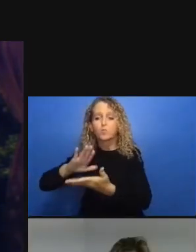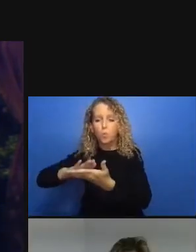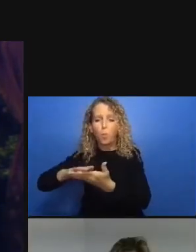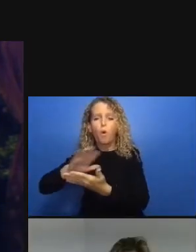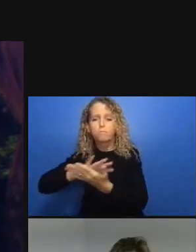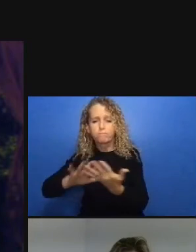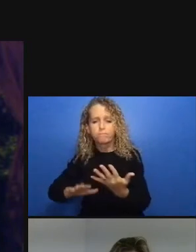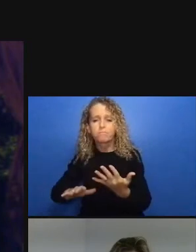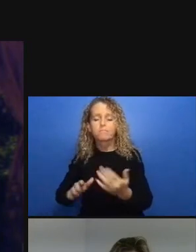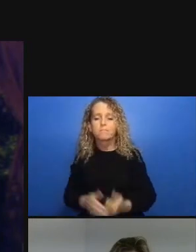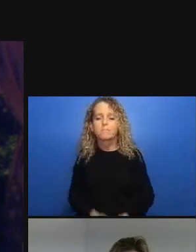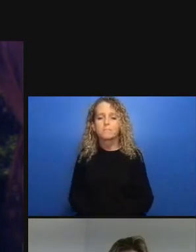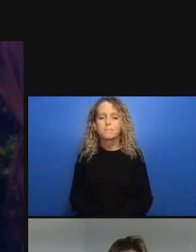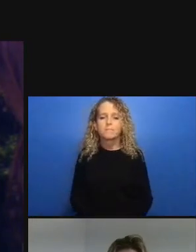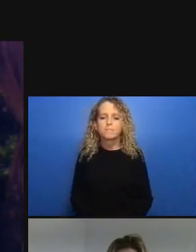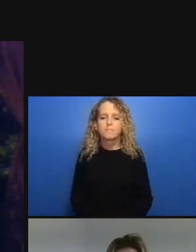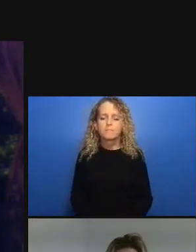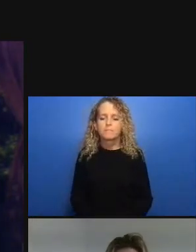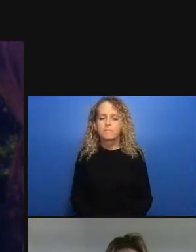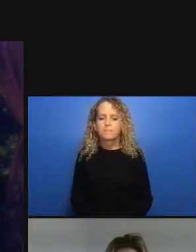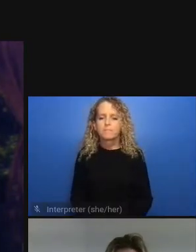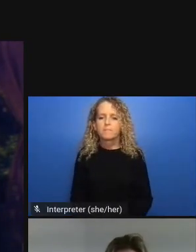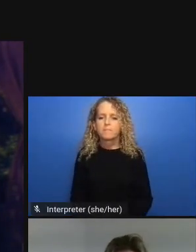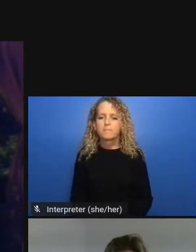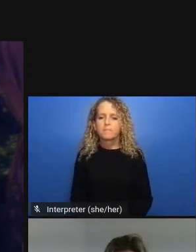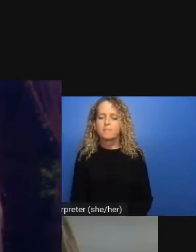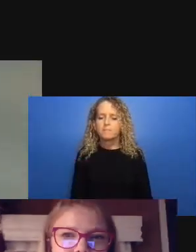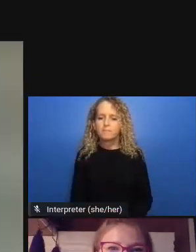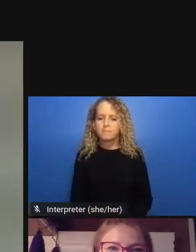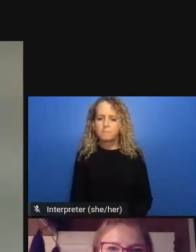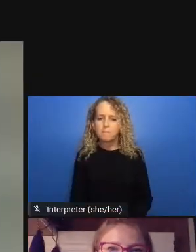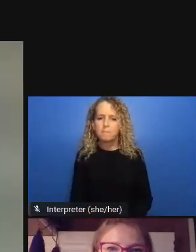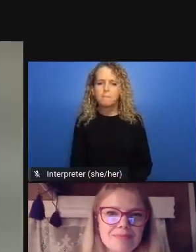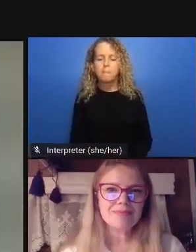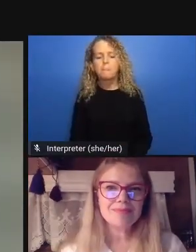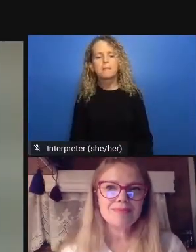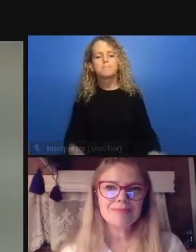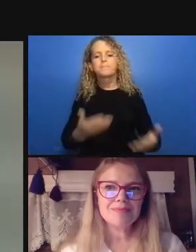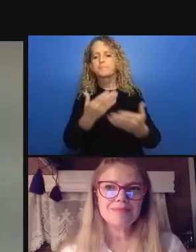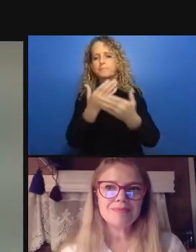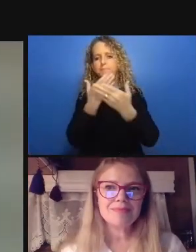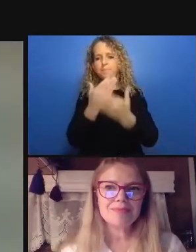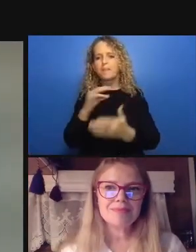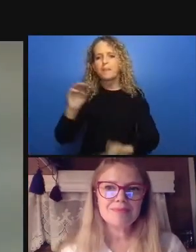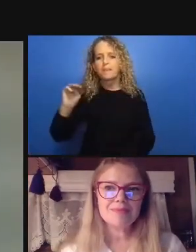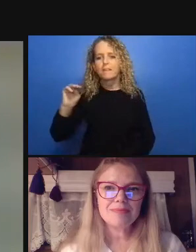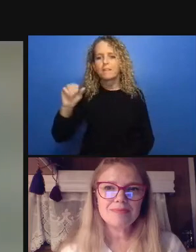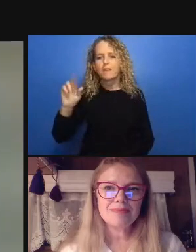for everyone my concern with that approach would be that we need to continue to invest